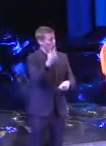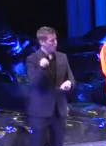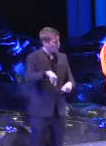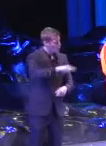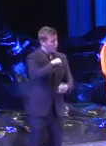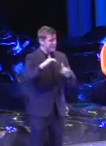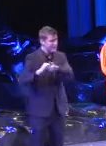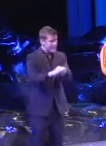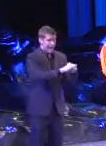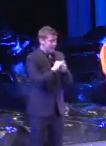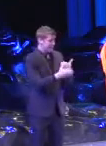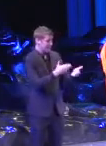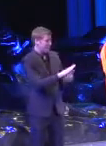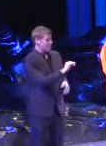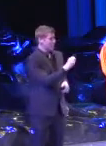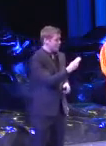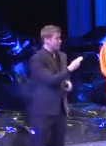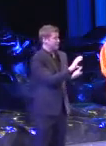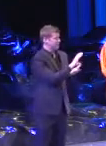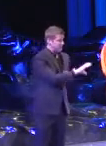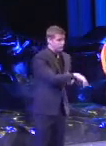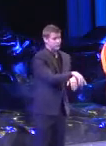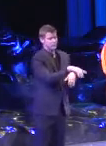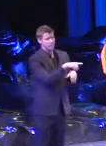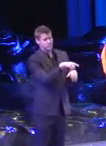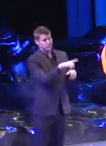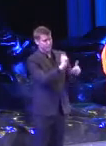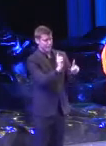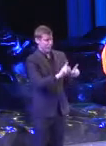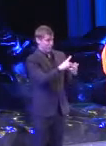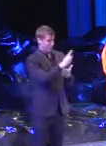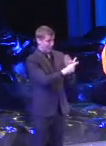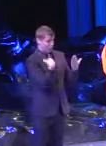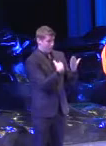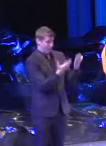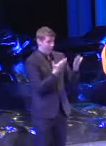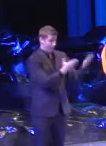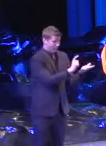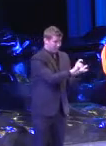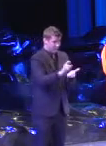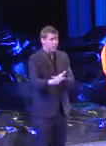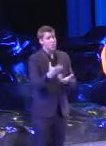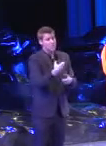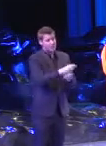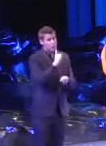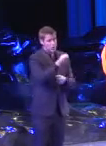or the Bush Prize, or through an innovation grant, or event sponsorship, any of the other grant programs that we have, we want you to know that you're part of our family and we really